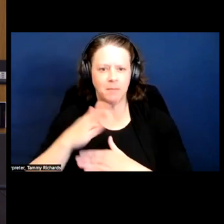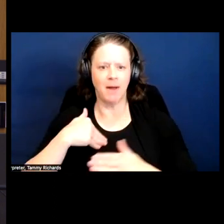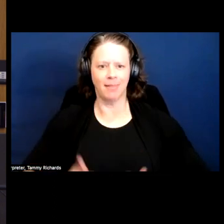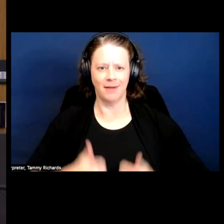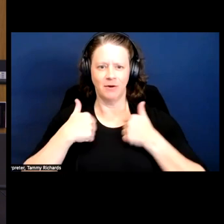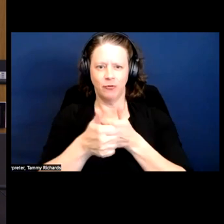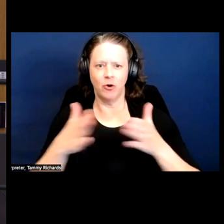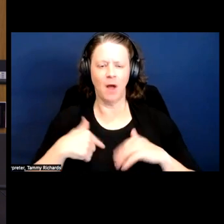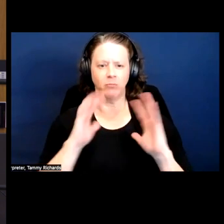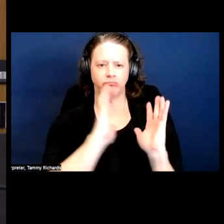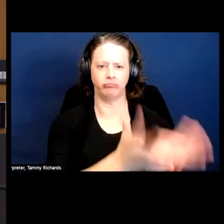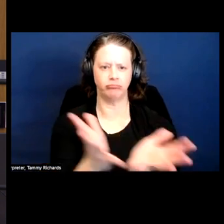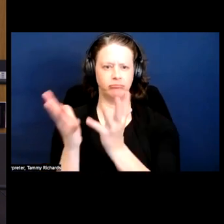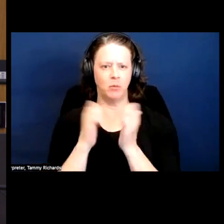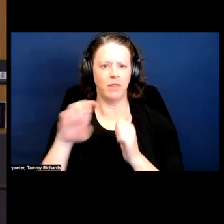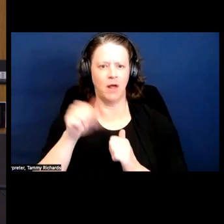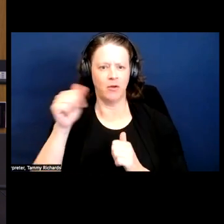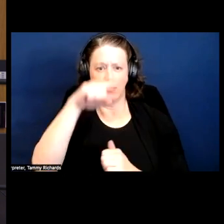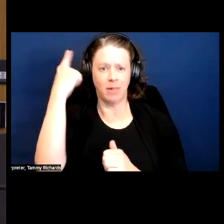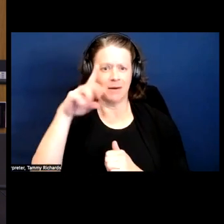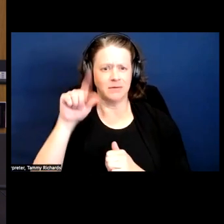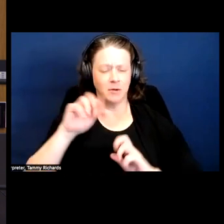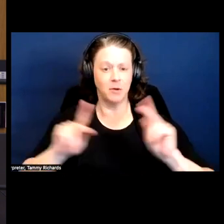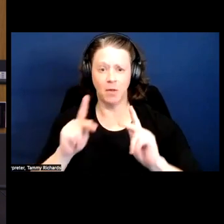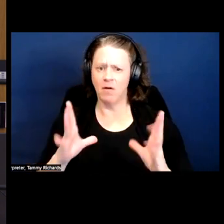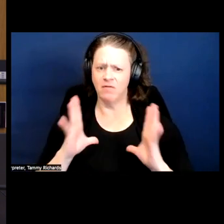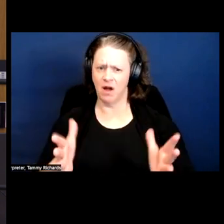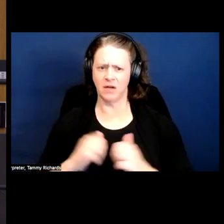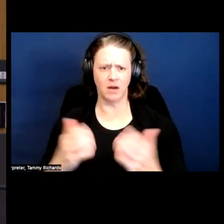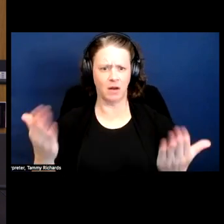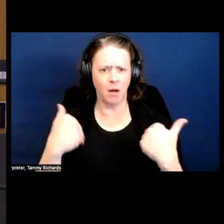having a conversation with other black disabled people, you're welcome to listen and learn